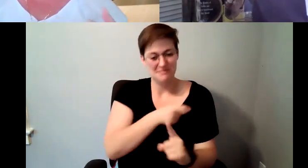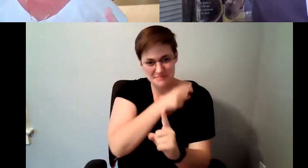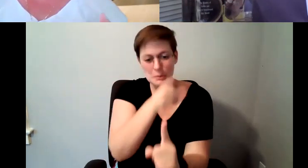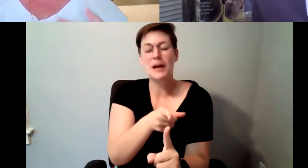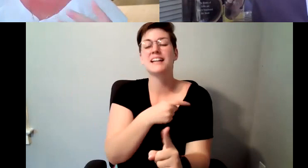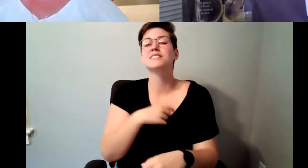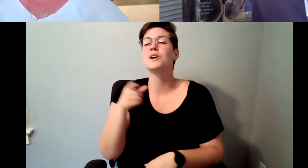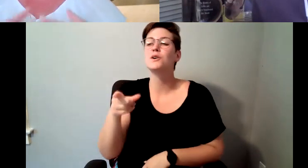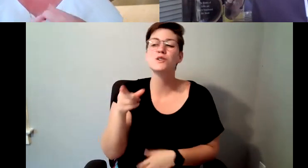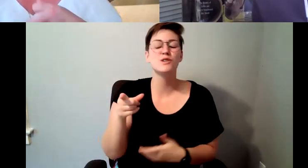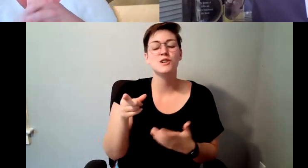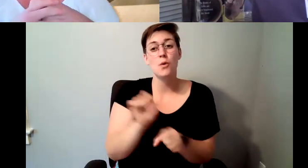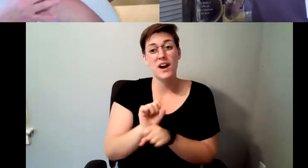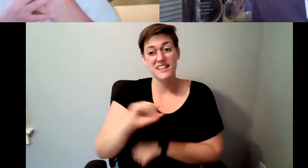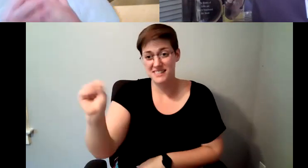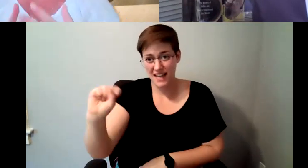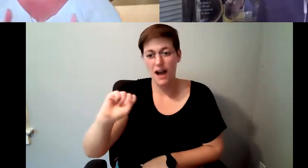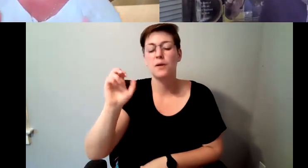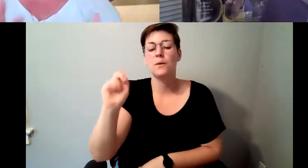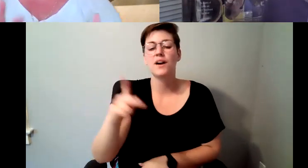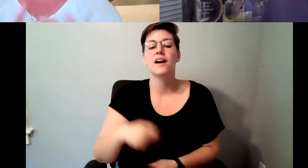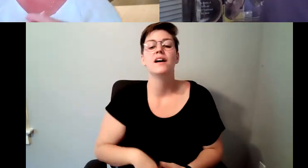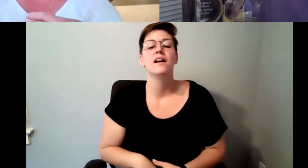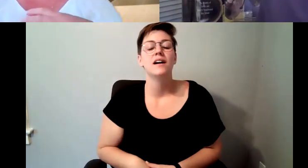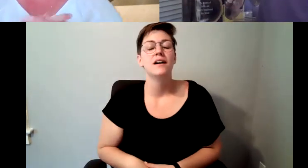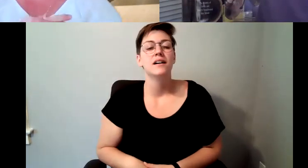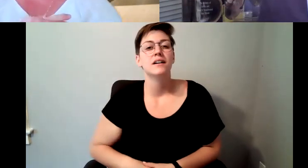and as part of that I'm just gonna let you tell a story.